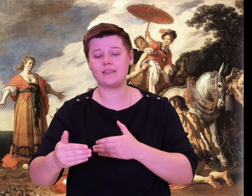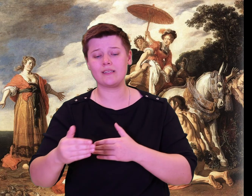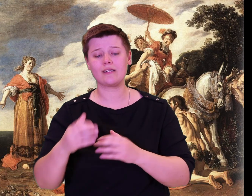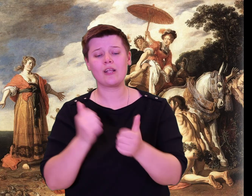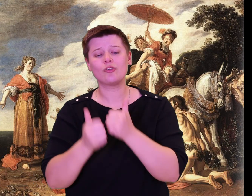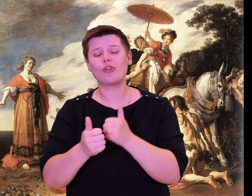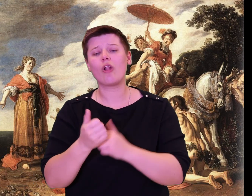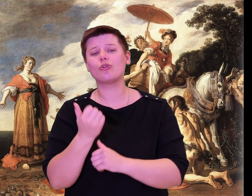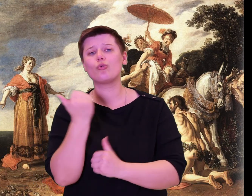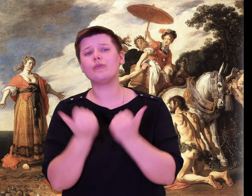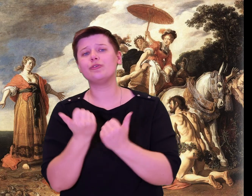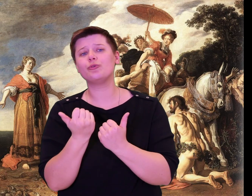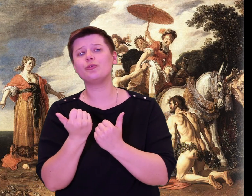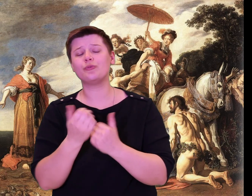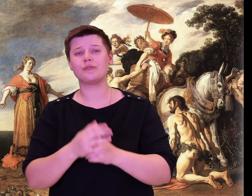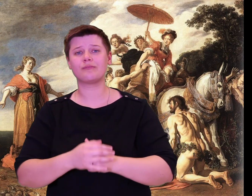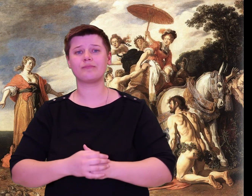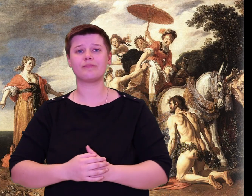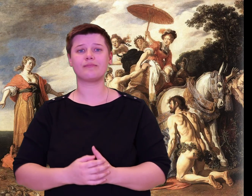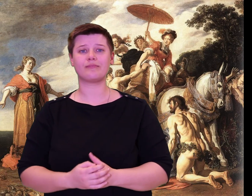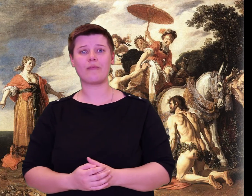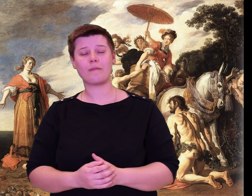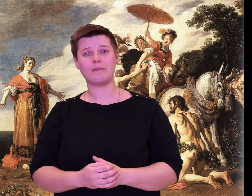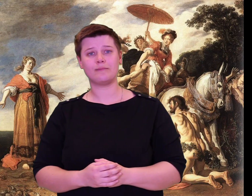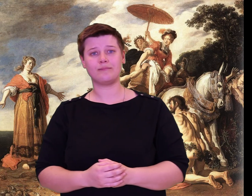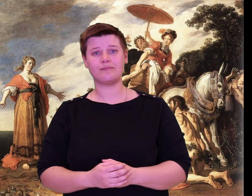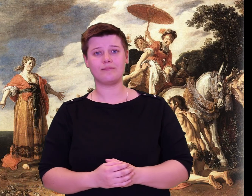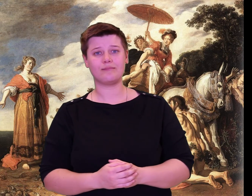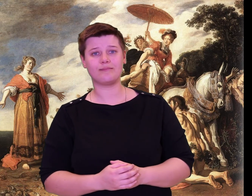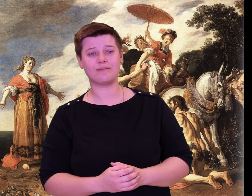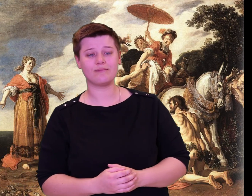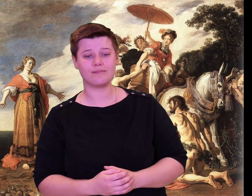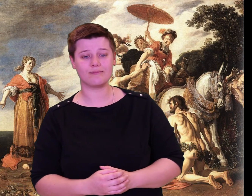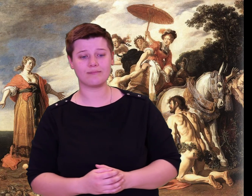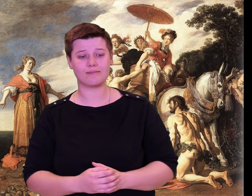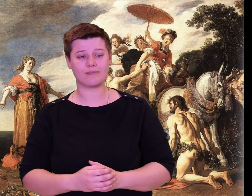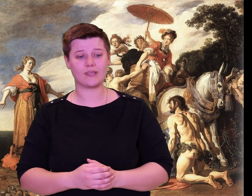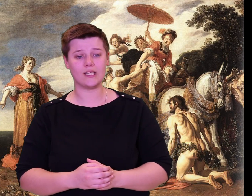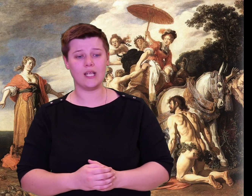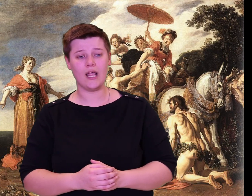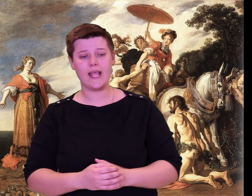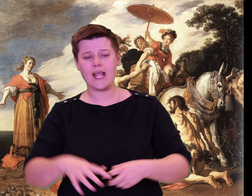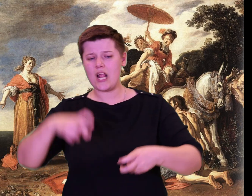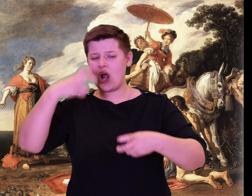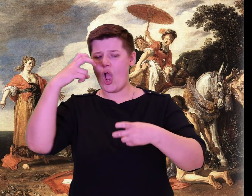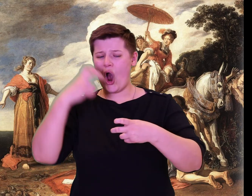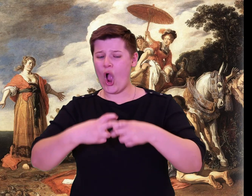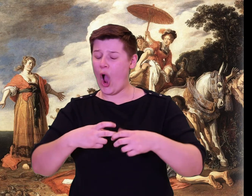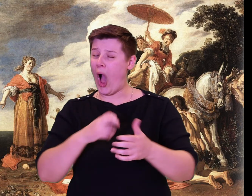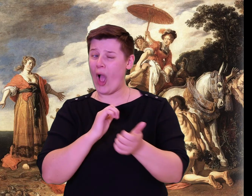In jumping, Amphialus excelled, and at the discus, by far the best was Elatreus.